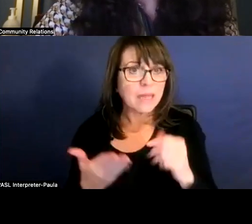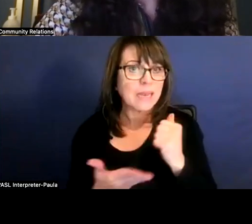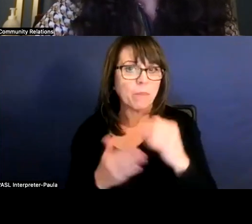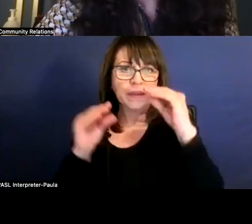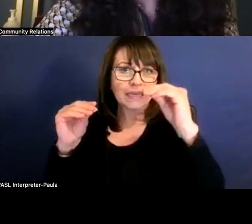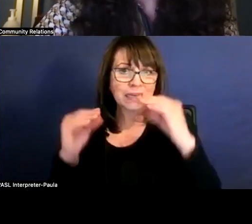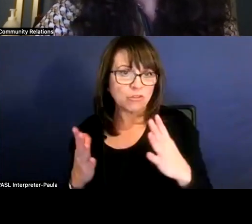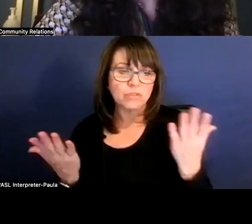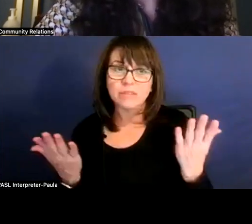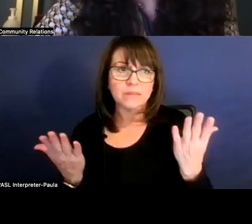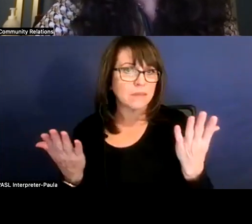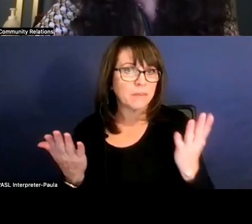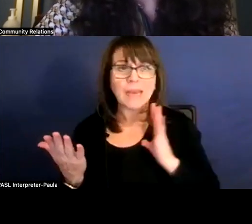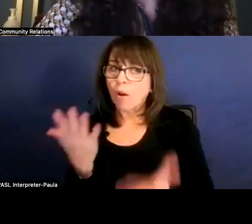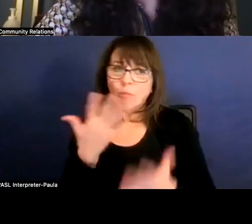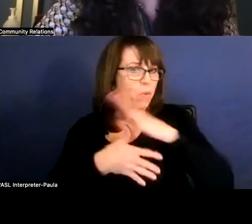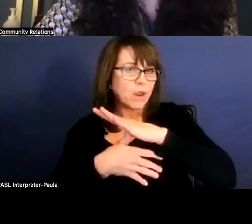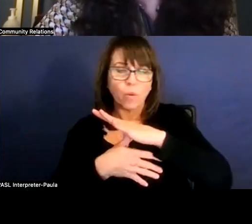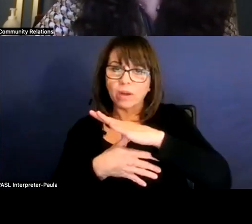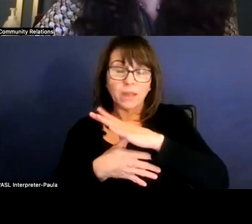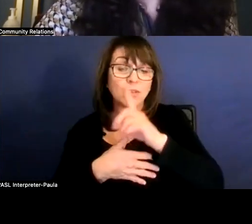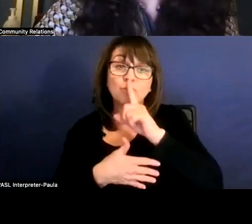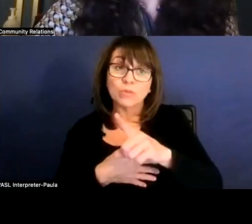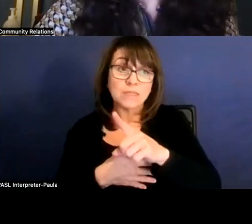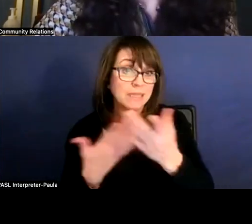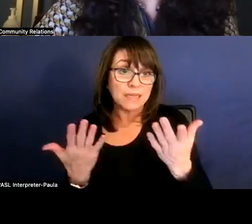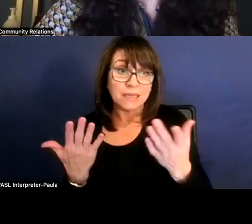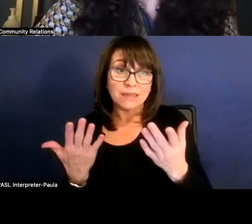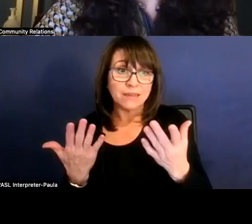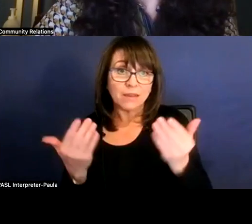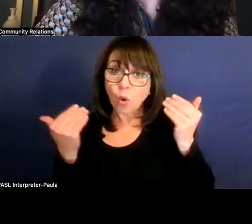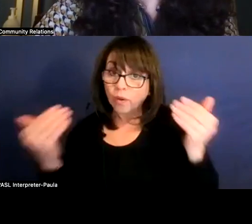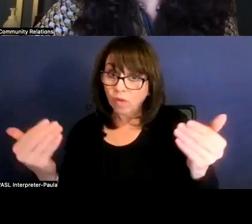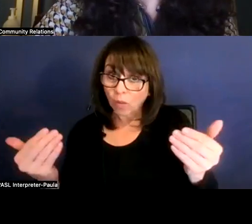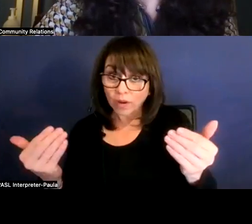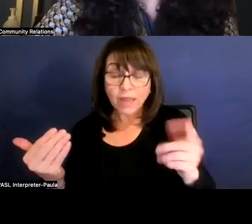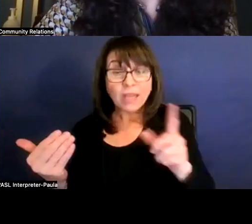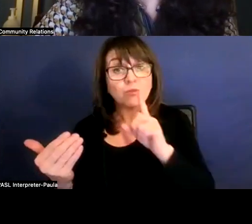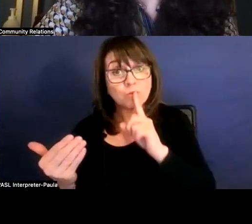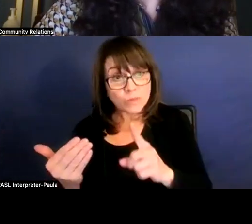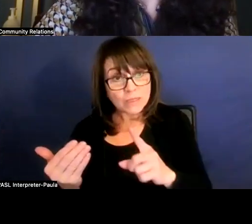I mean, our number one priority moving forward is really getting more funds